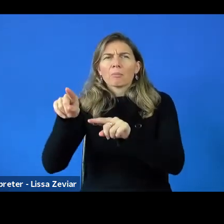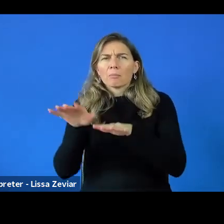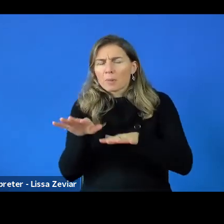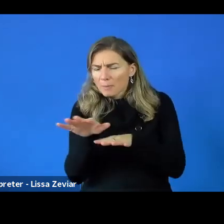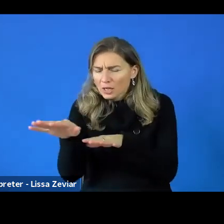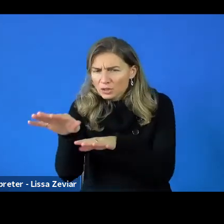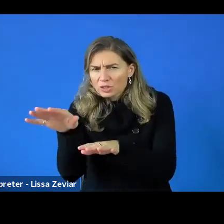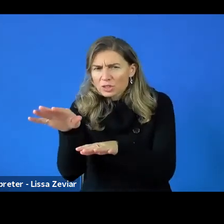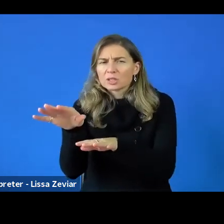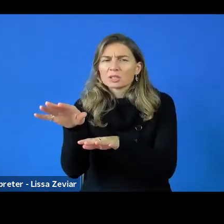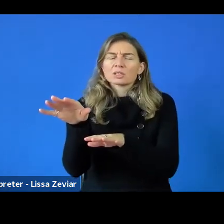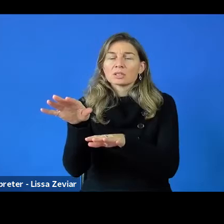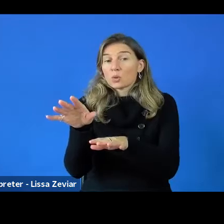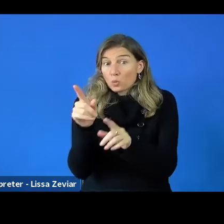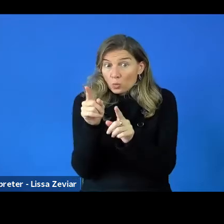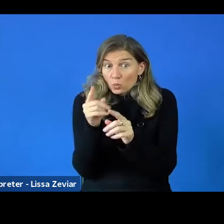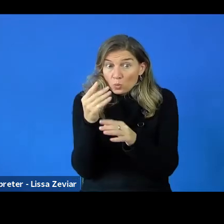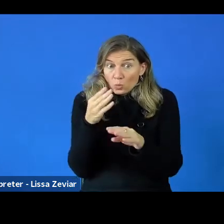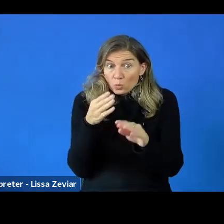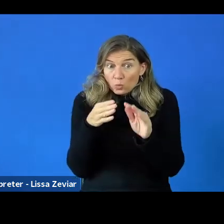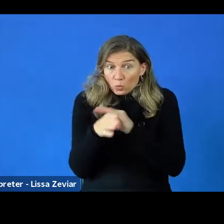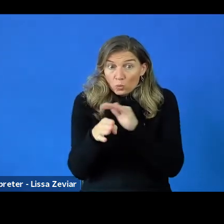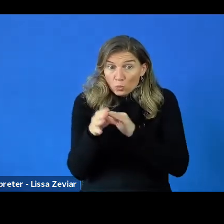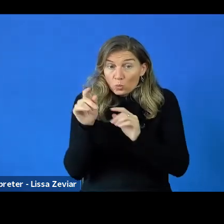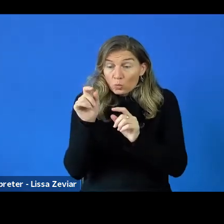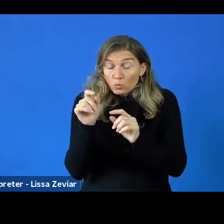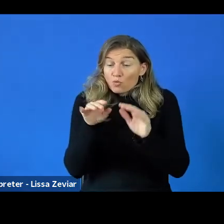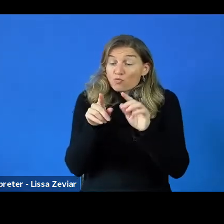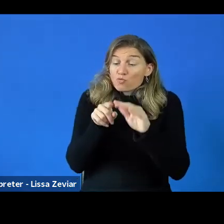it also has to do with refugees who happen to be